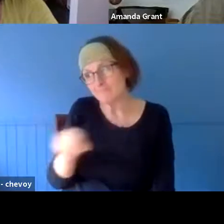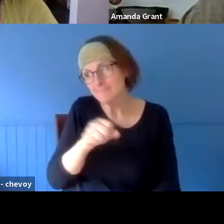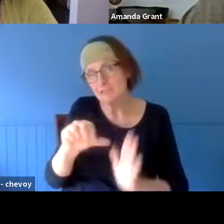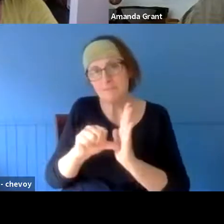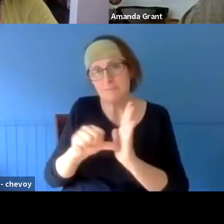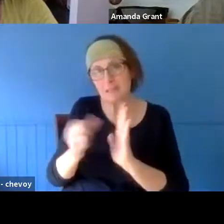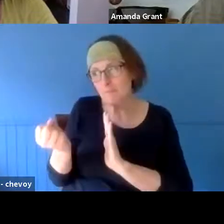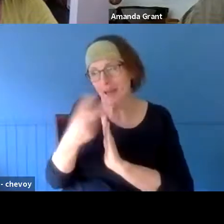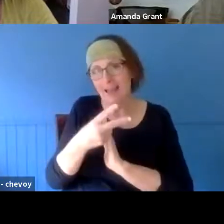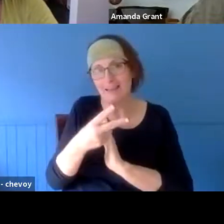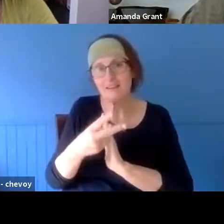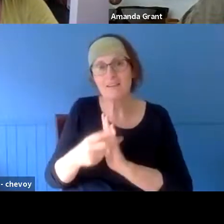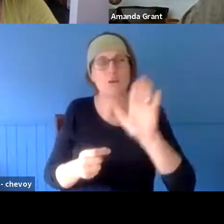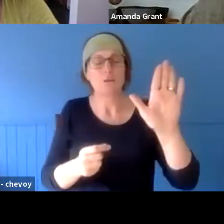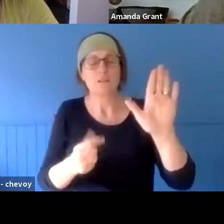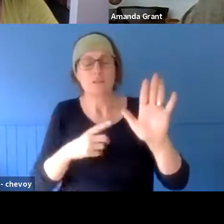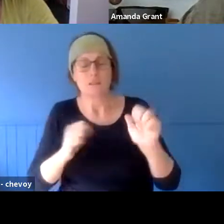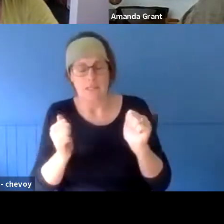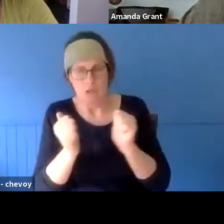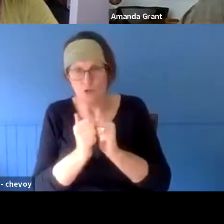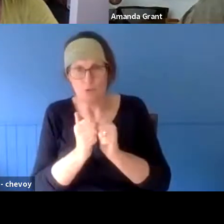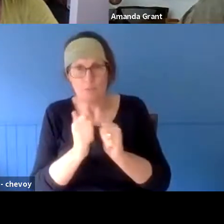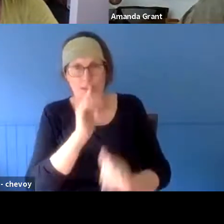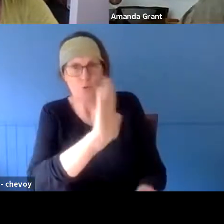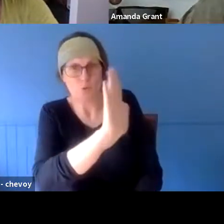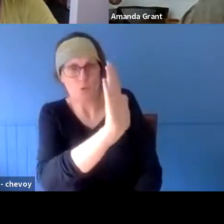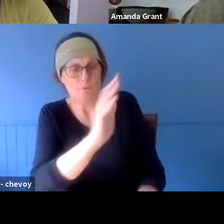document together and said, "Look, no - actually, we think actually